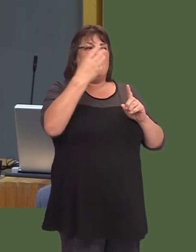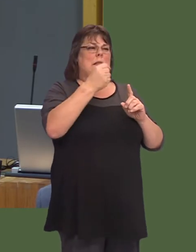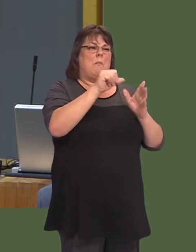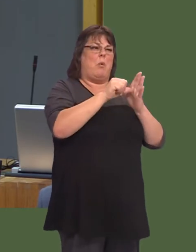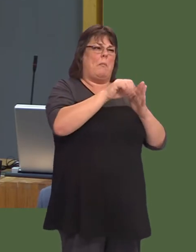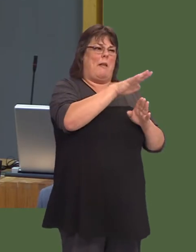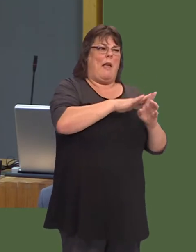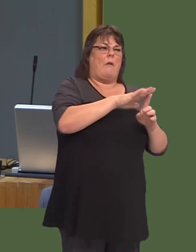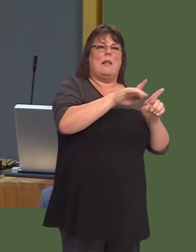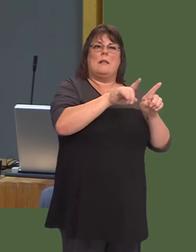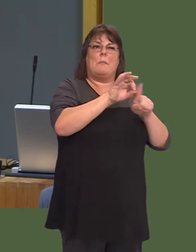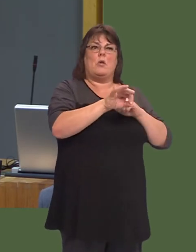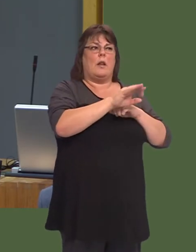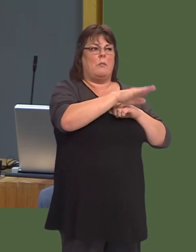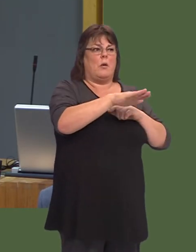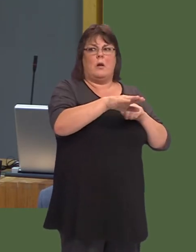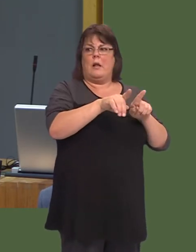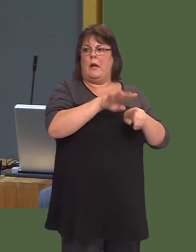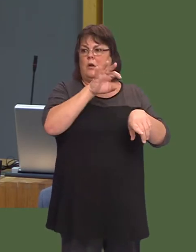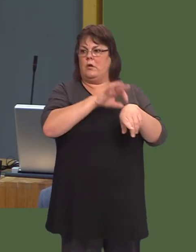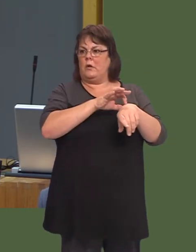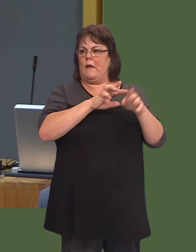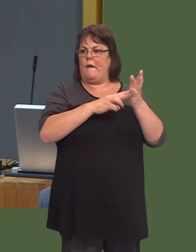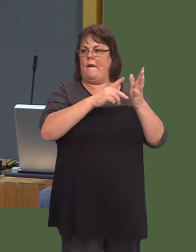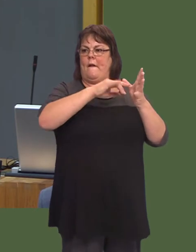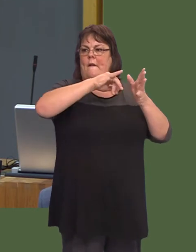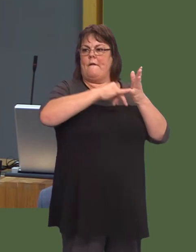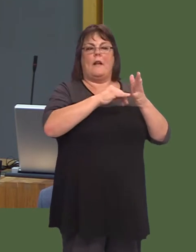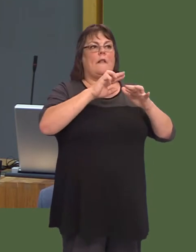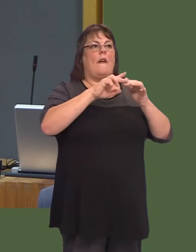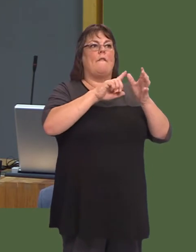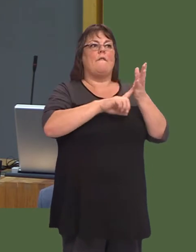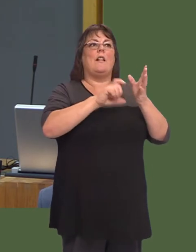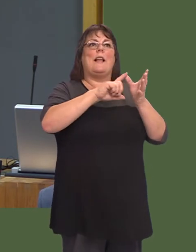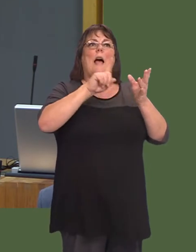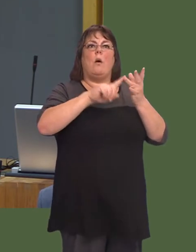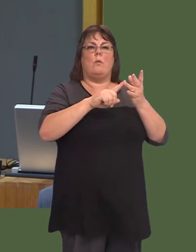Mae Dr Vas Falcao, sydd newydd ymddeol y flwyddyn ddiwethaf o ysbyty Llwynhelyg wedi dweud bod